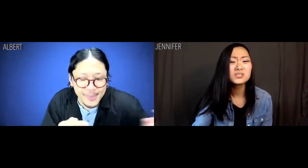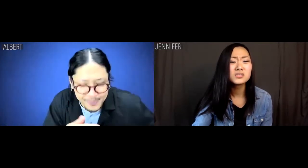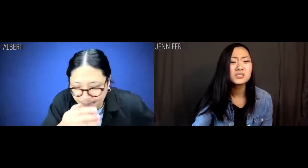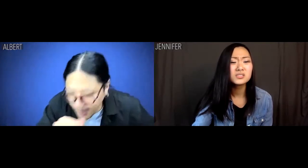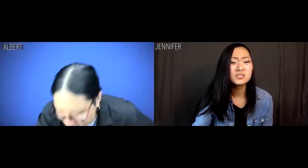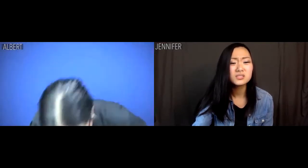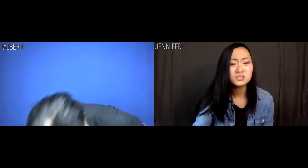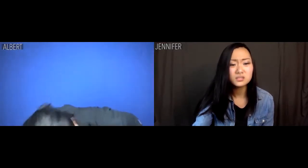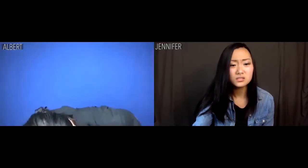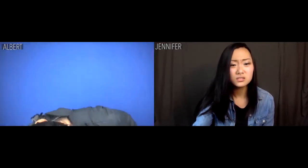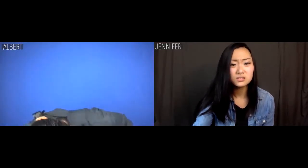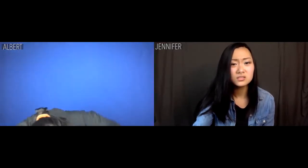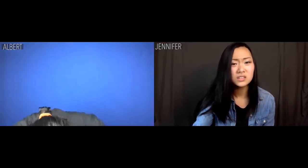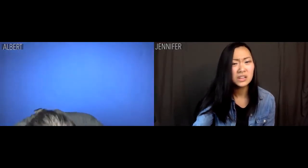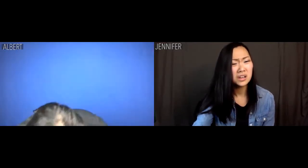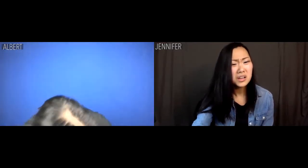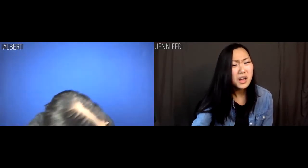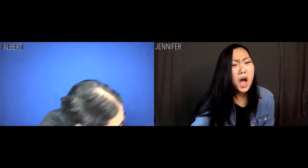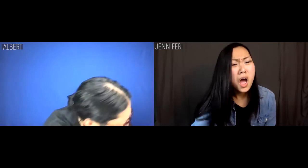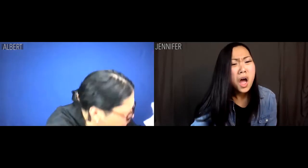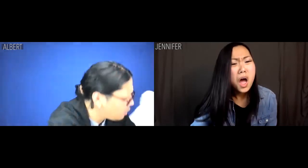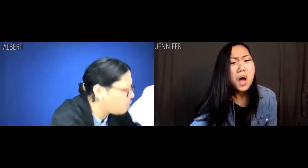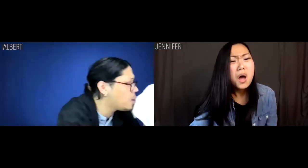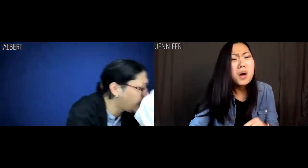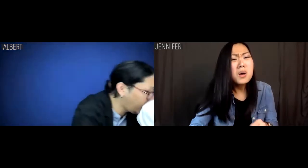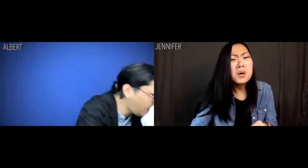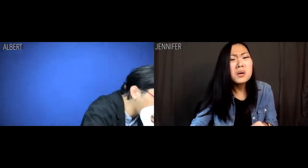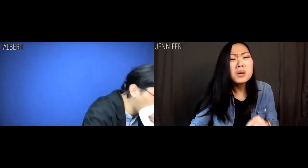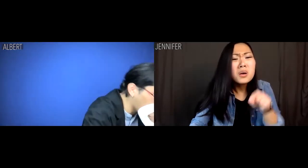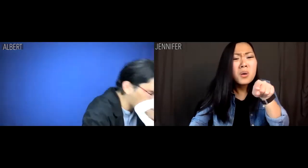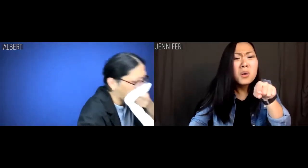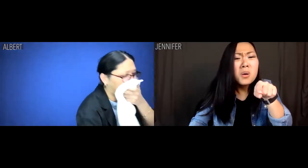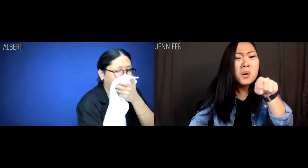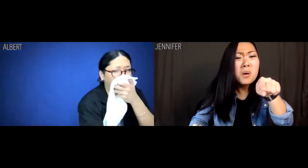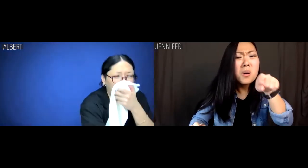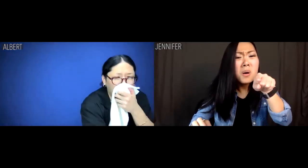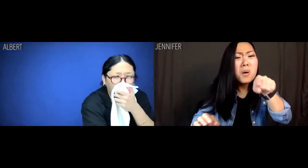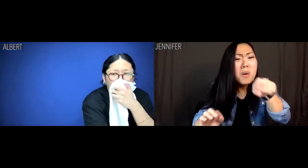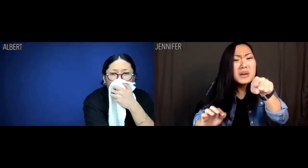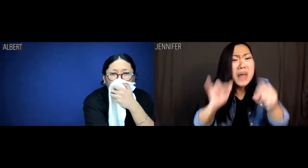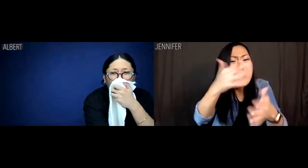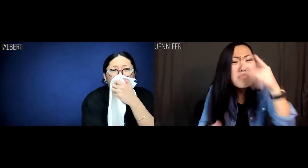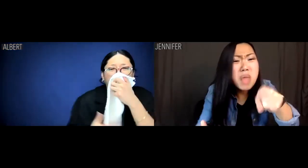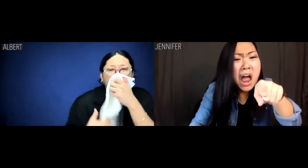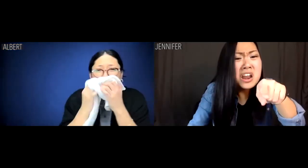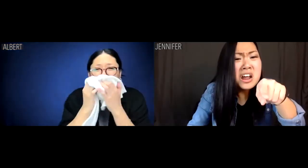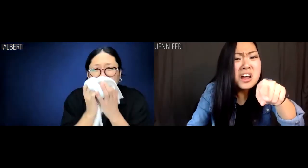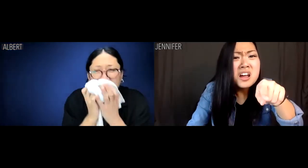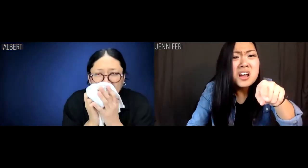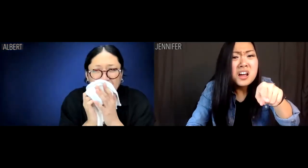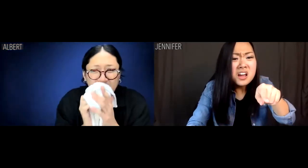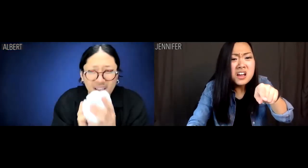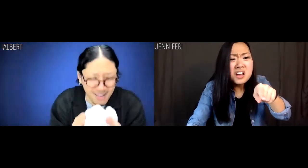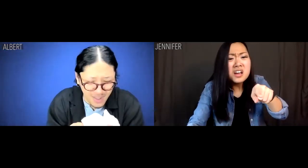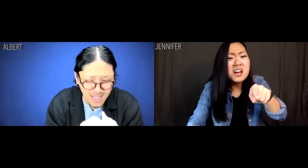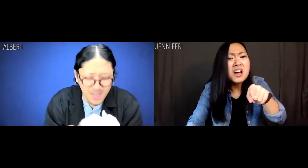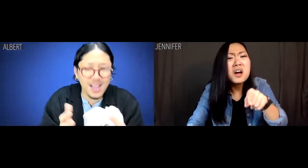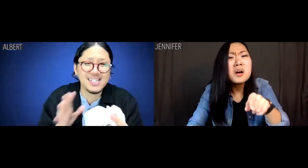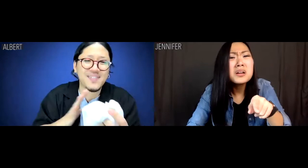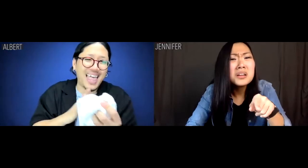[Albert has a coughing fit.] Jennifer: Oh, my God, is that blood?